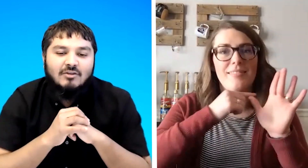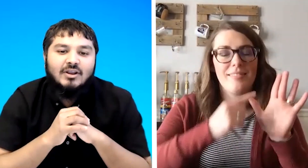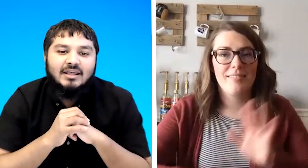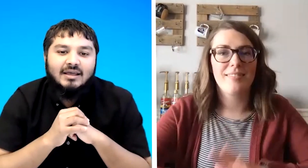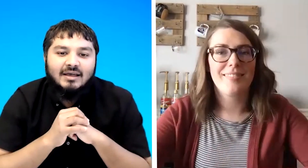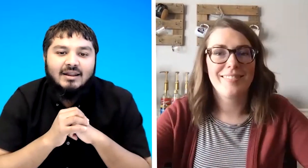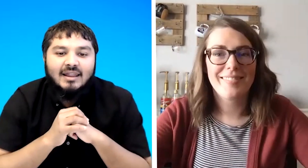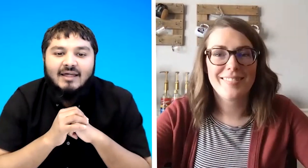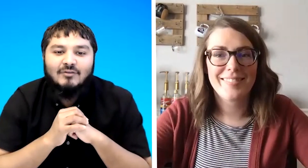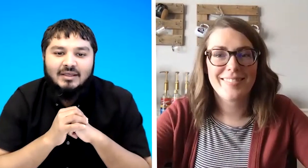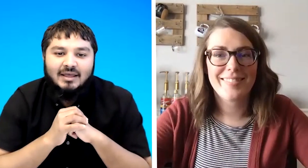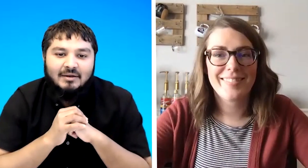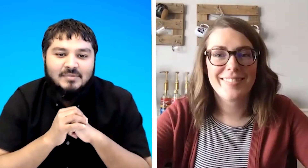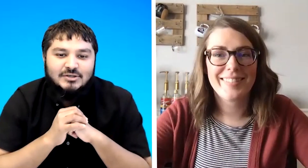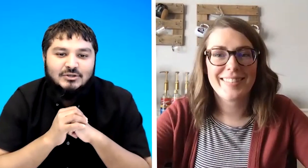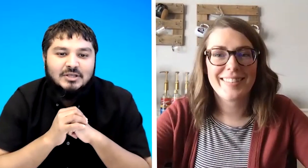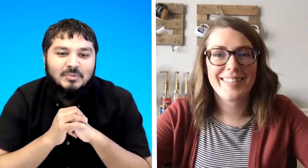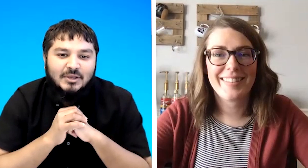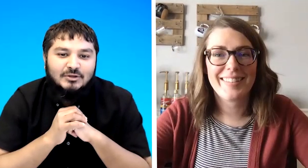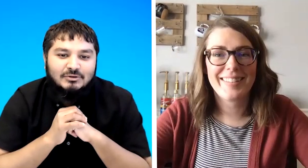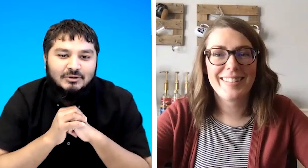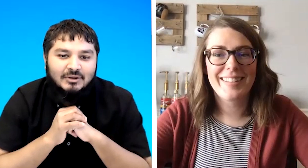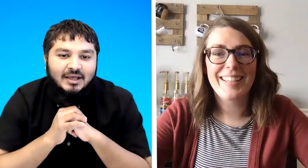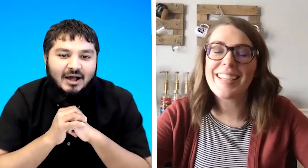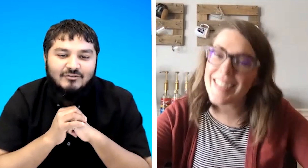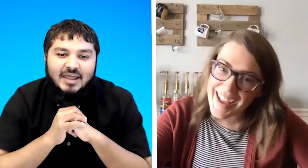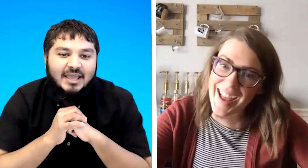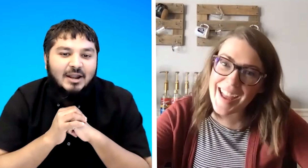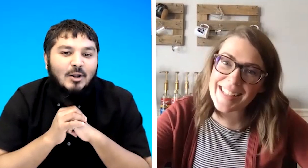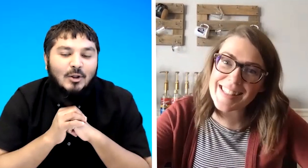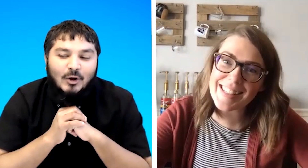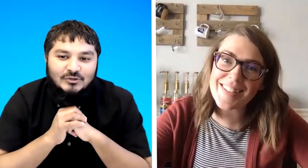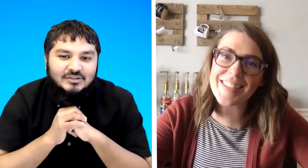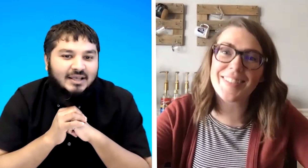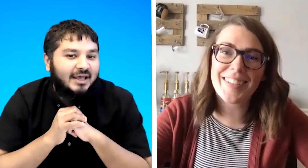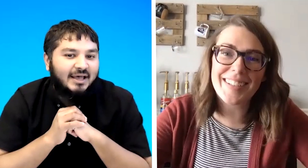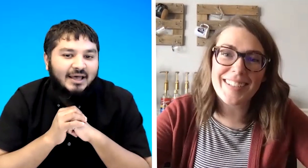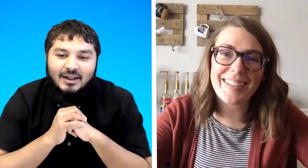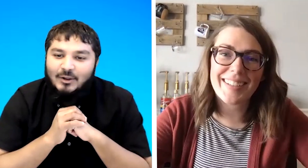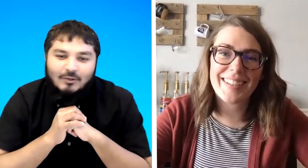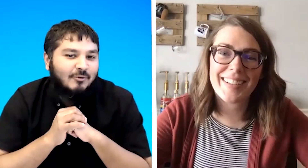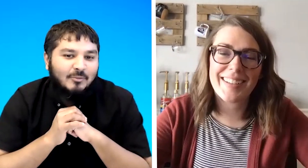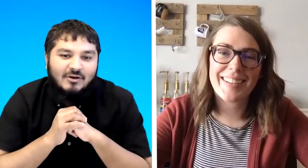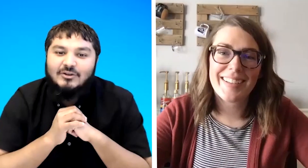really a lovely uh meeting again speaking to you i've taken lots lots from you i've learnt